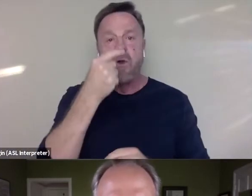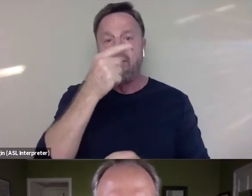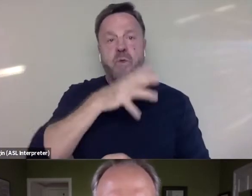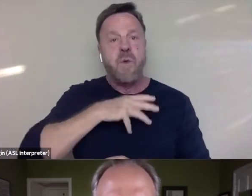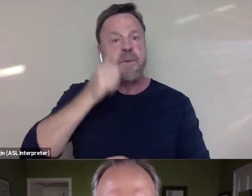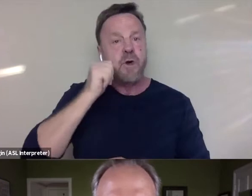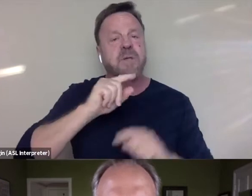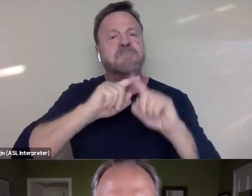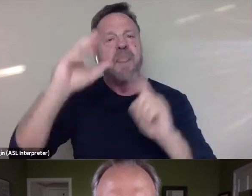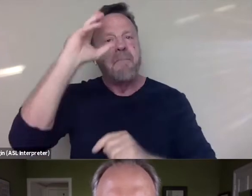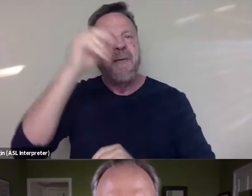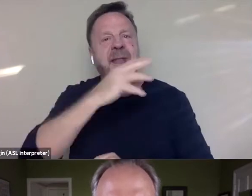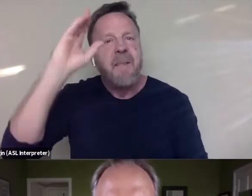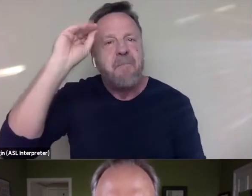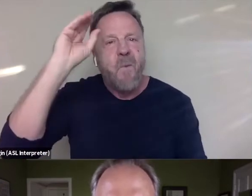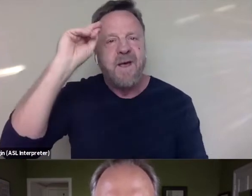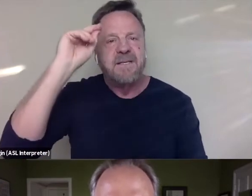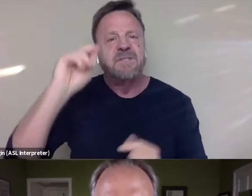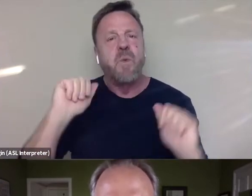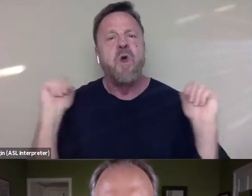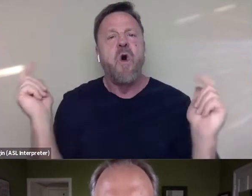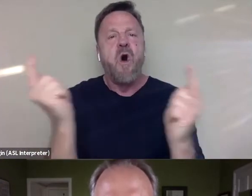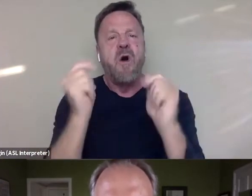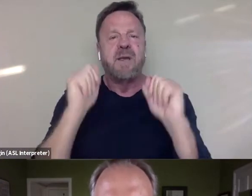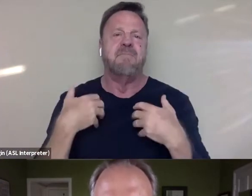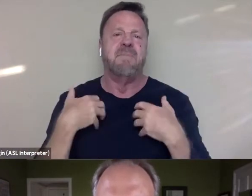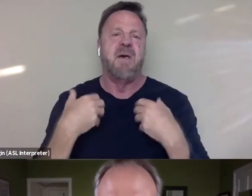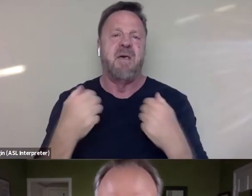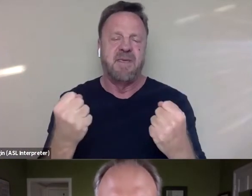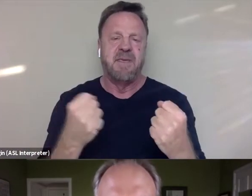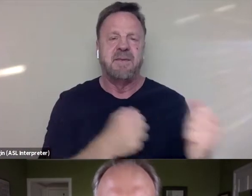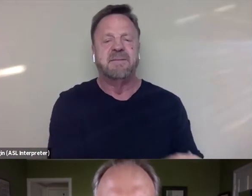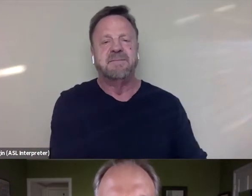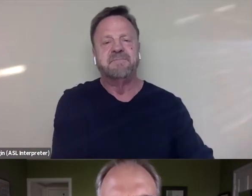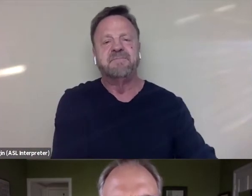So we can all be healthier. Yeah, yeah, yeah.